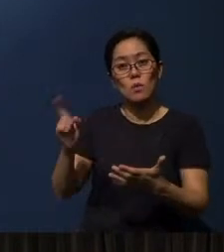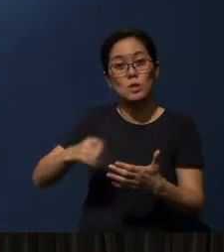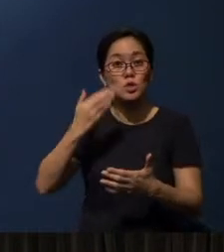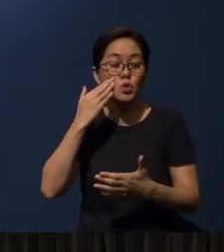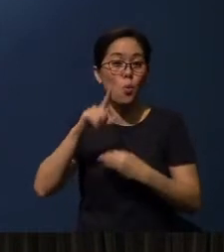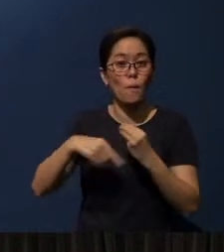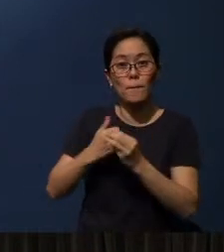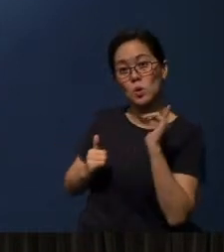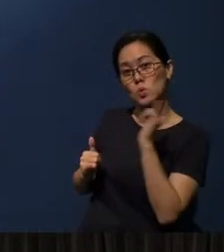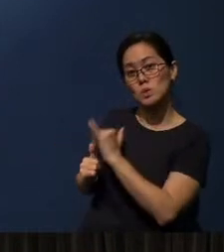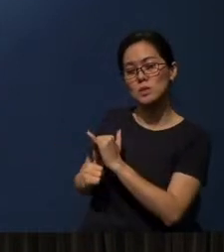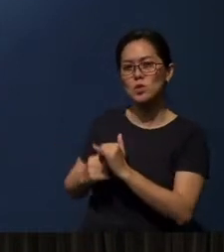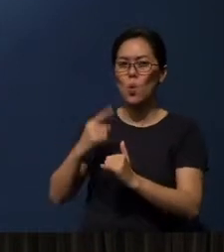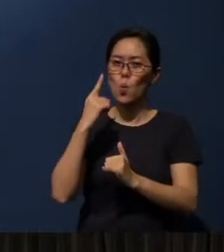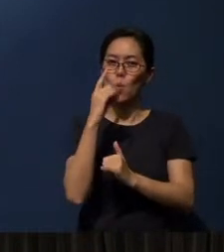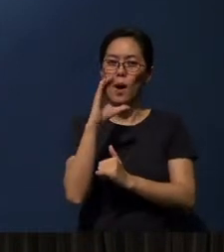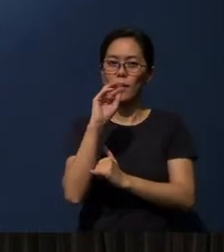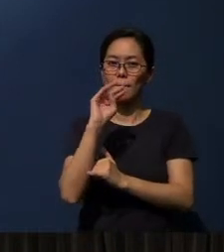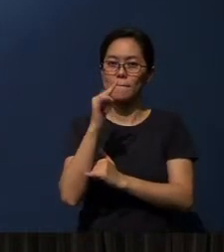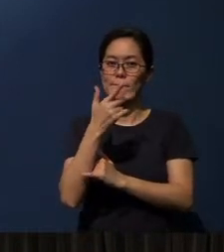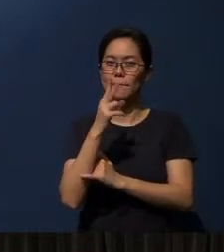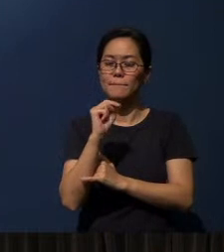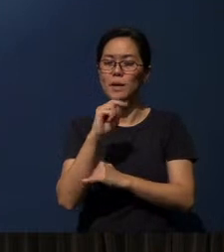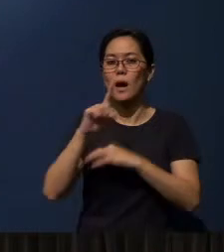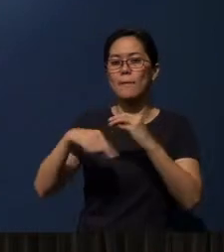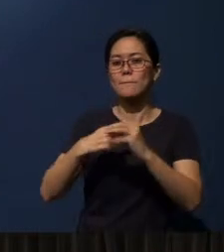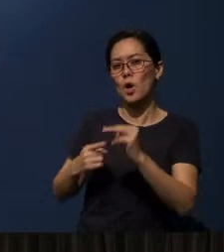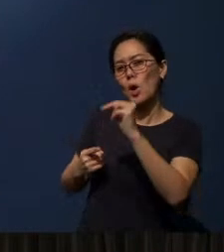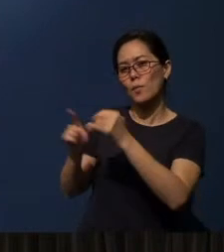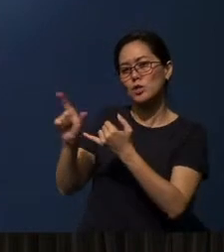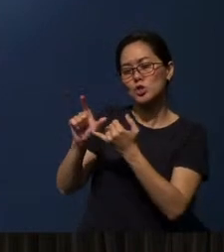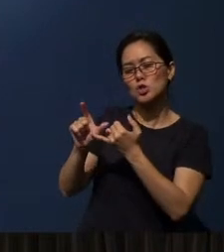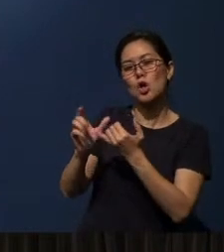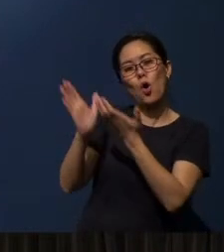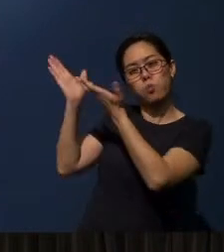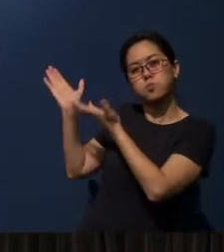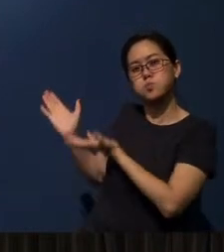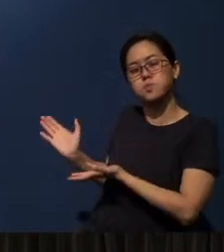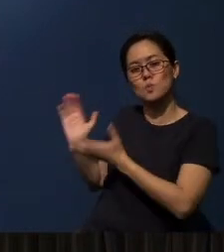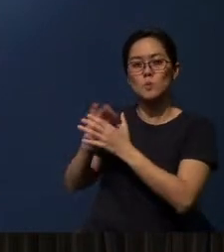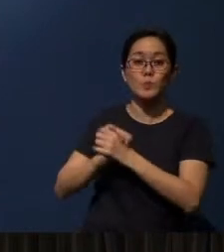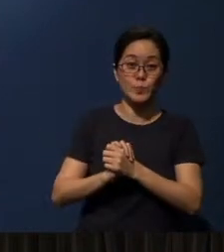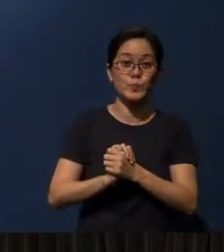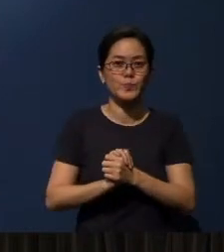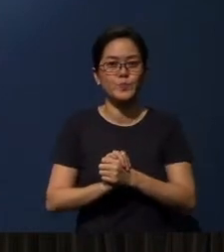One Campaign and our missional cells (can be) found all over there.